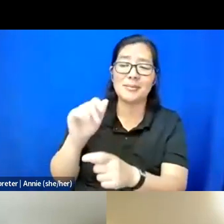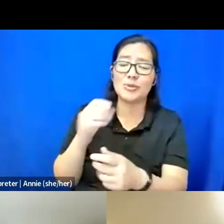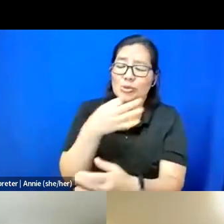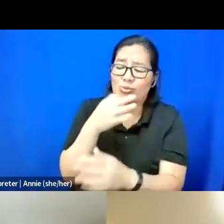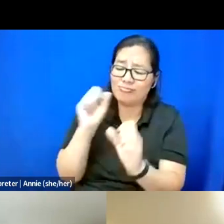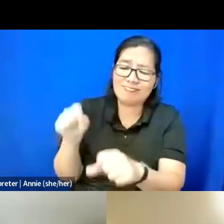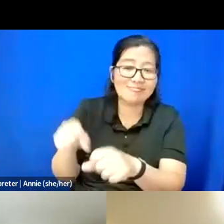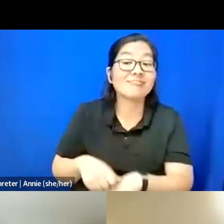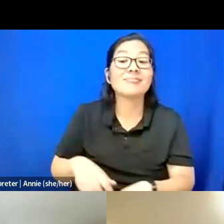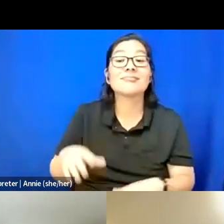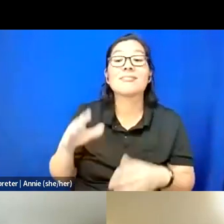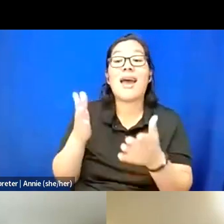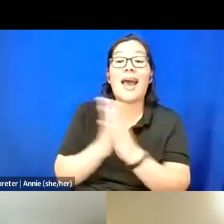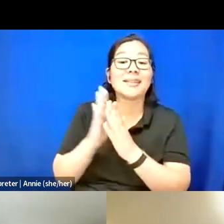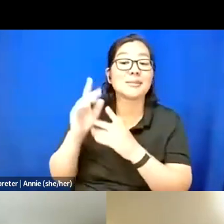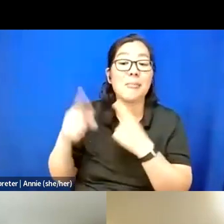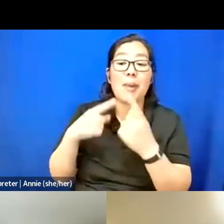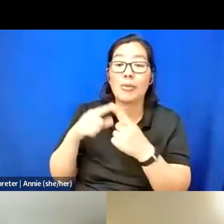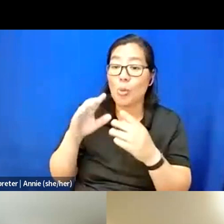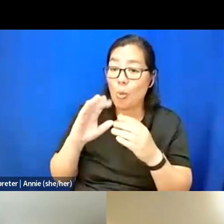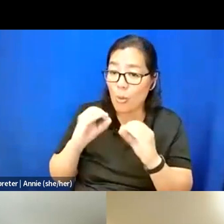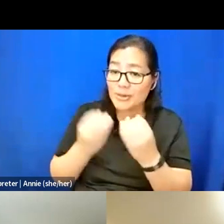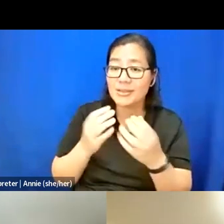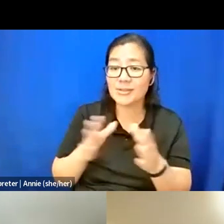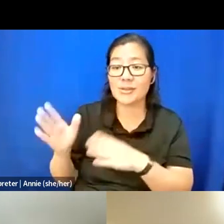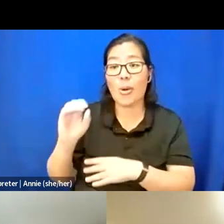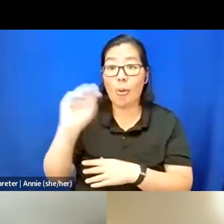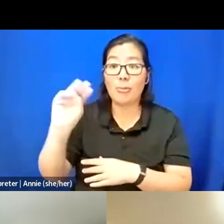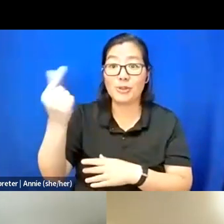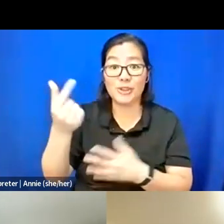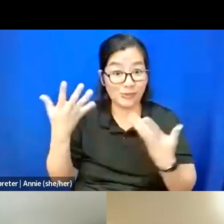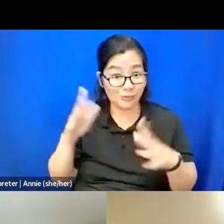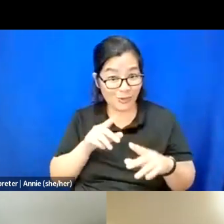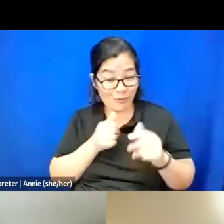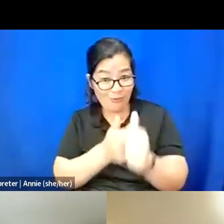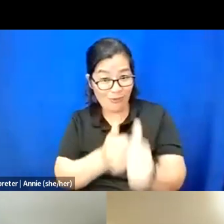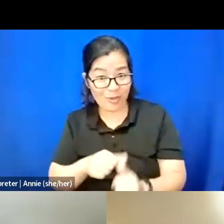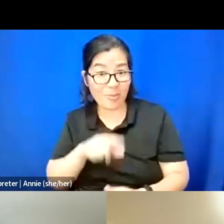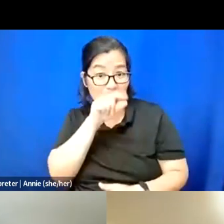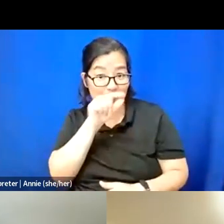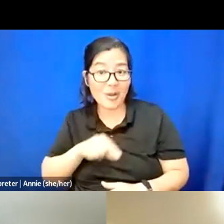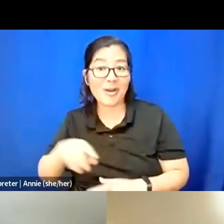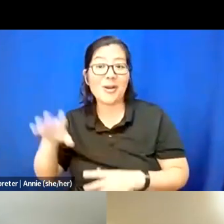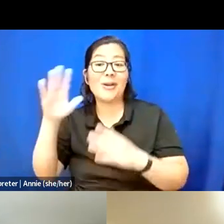Ask them about the orgs they're a part of. OMG, have you followed them on Twitter and IG? Fund their doc.